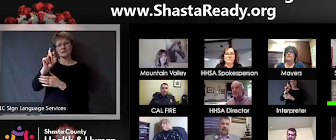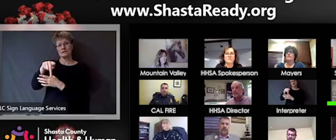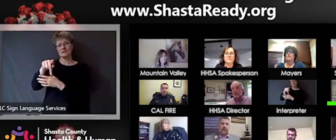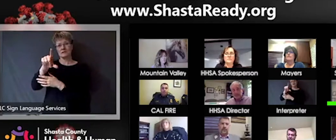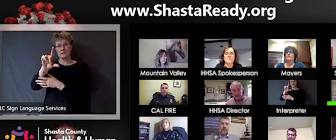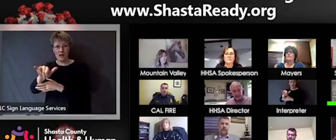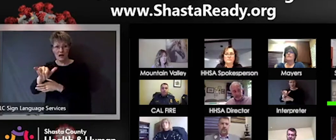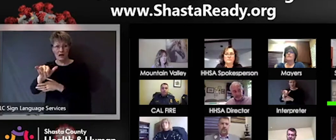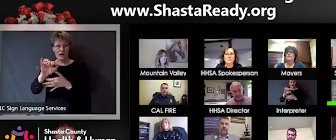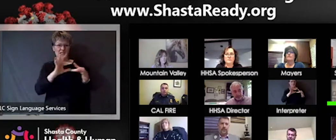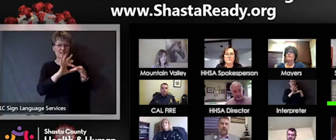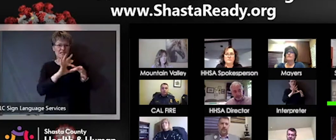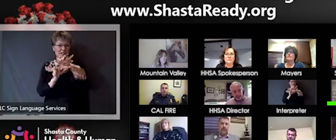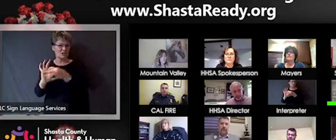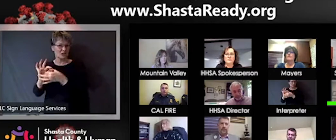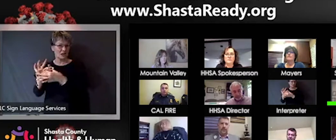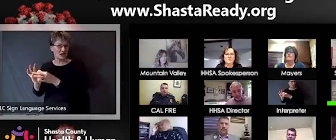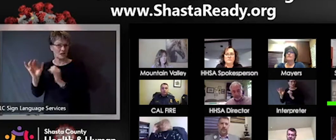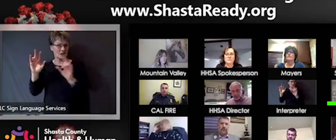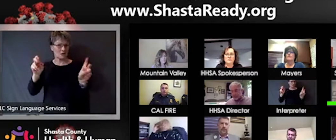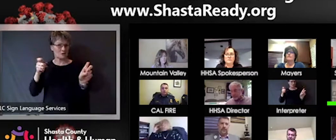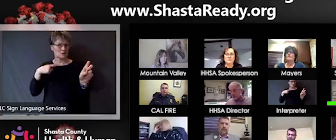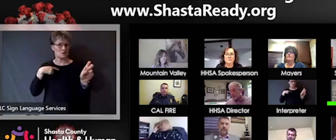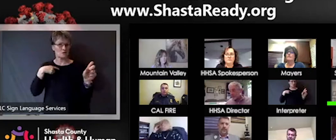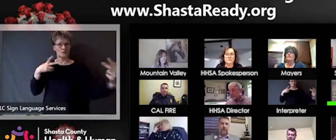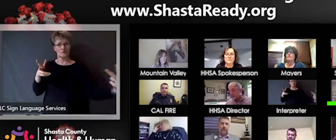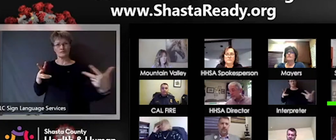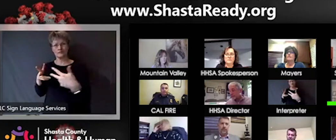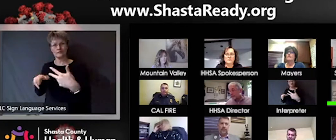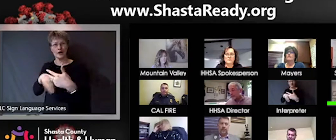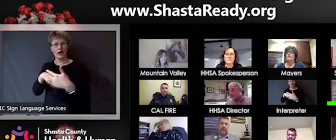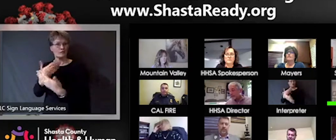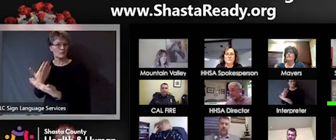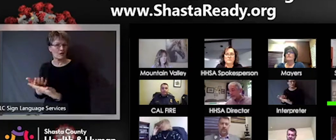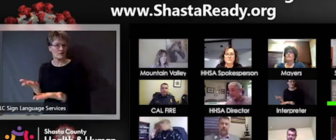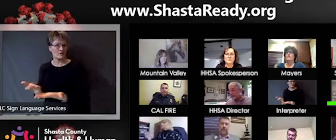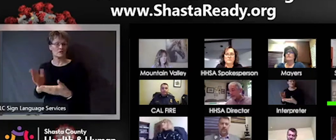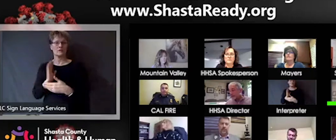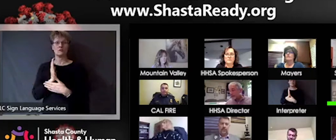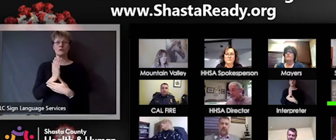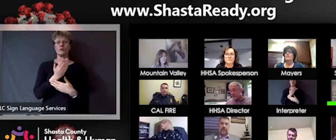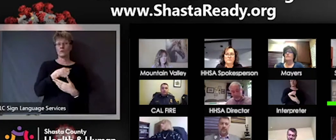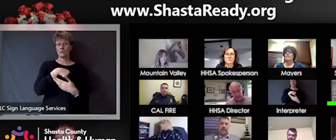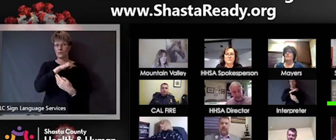at the state level is going to help distribute even some of those high